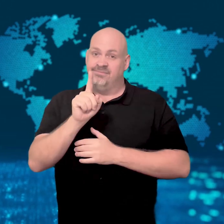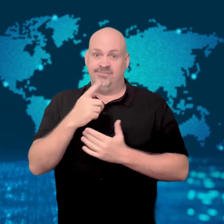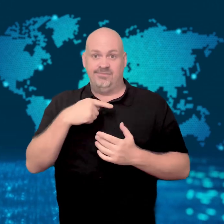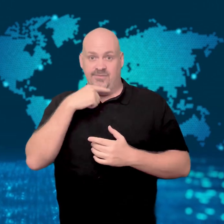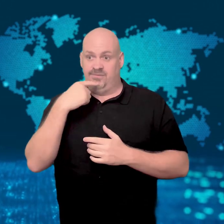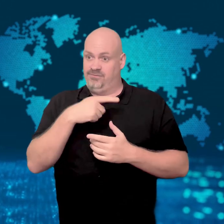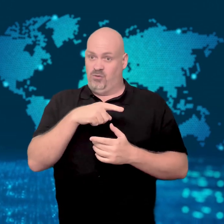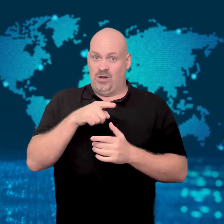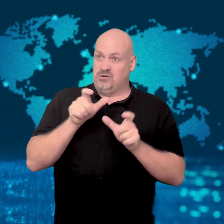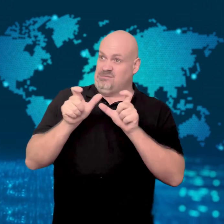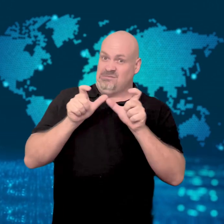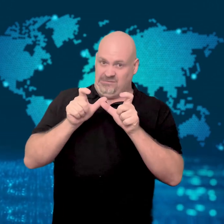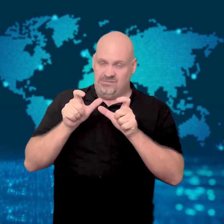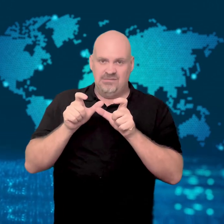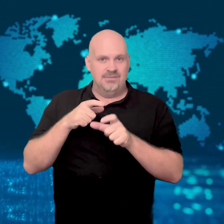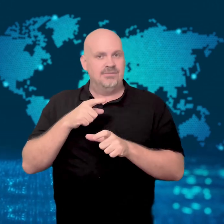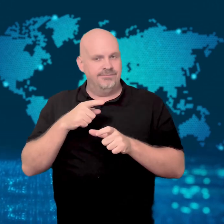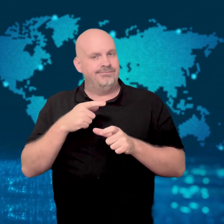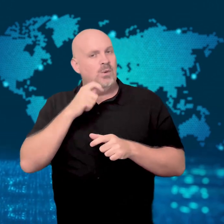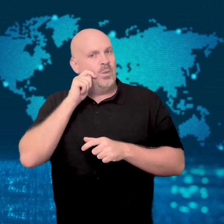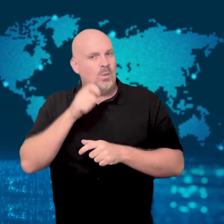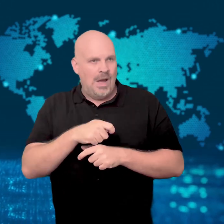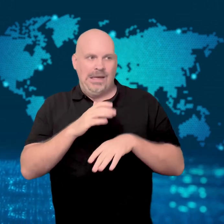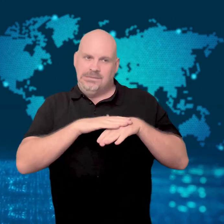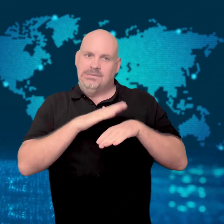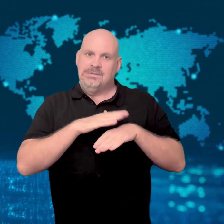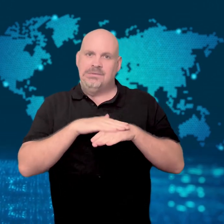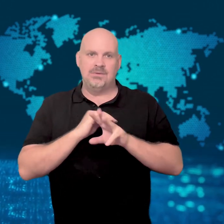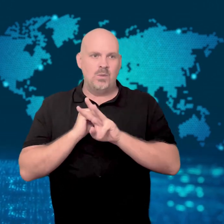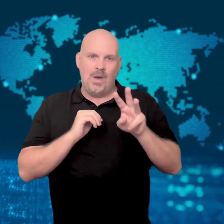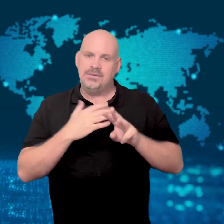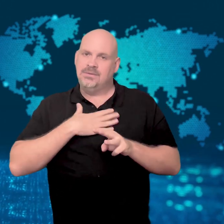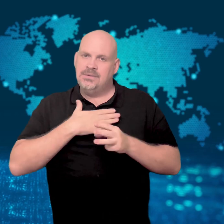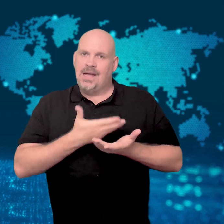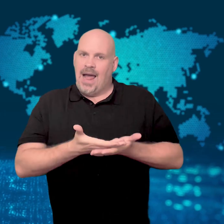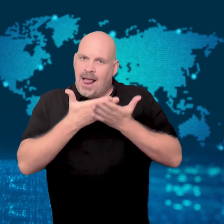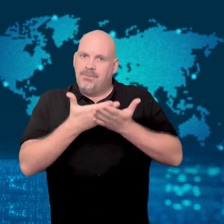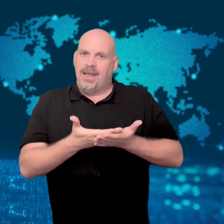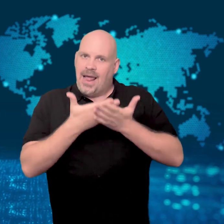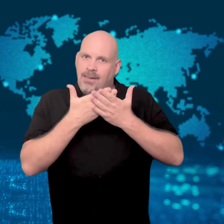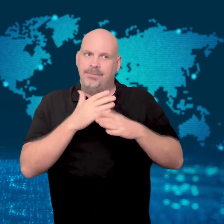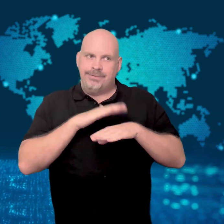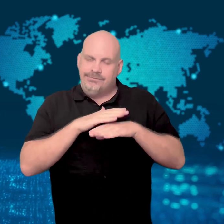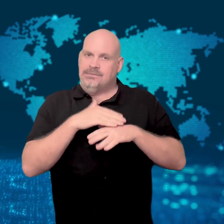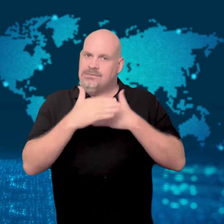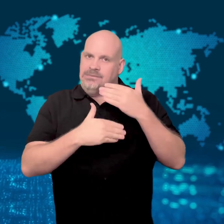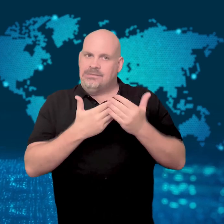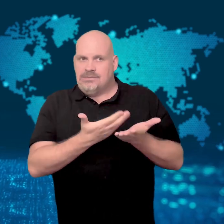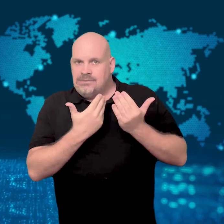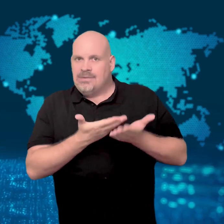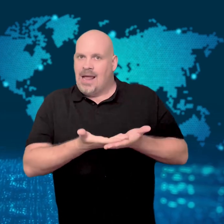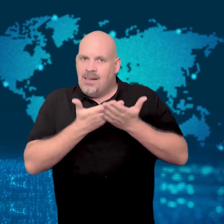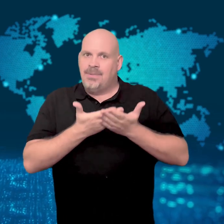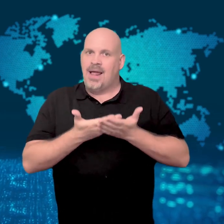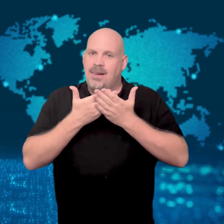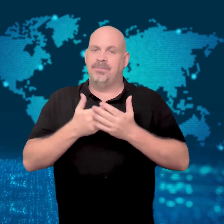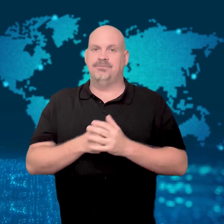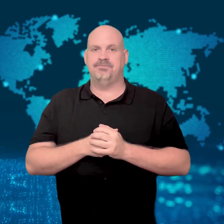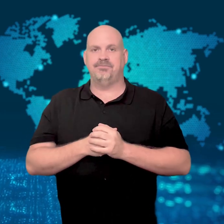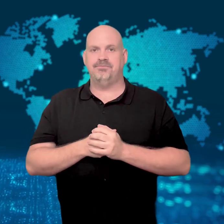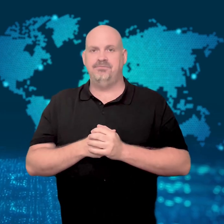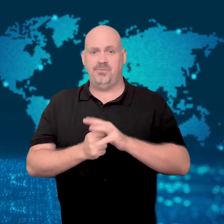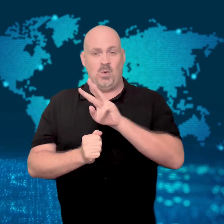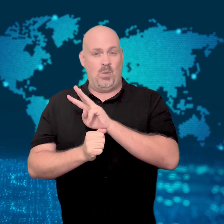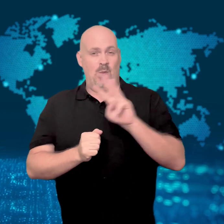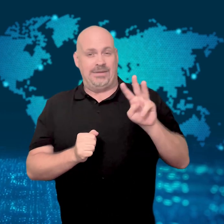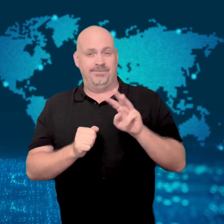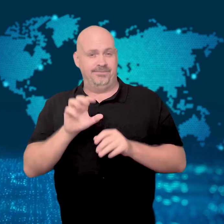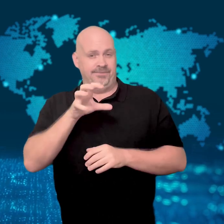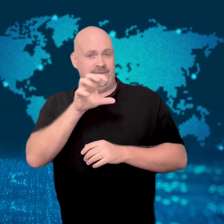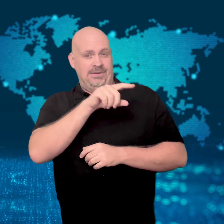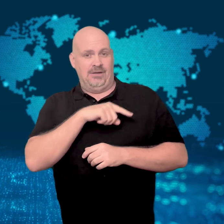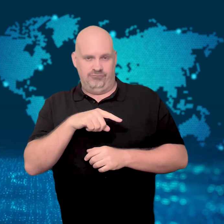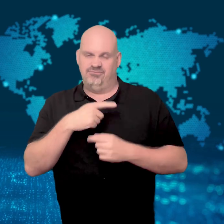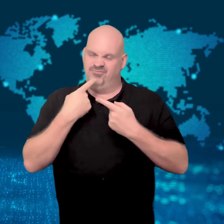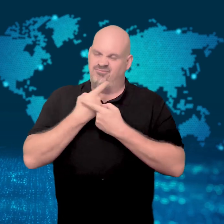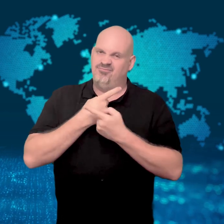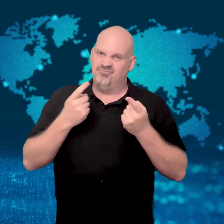Despite those successes, the country continues to ask the West for help.